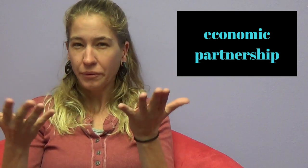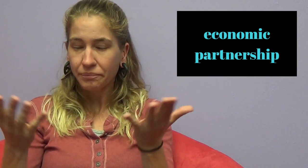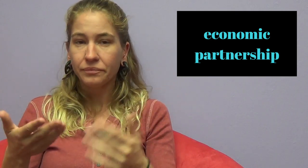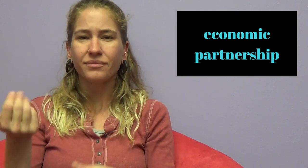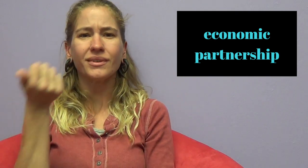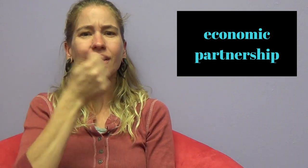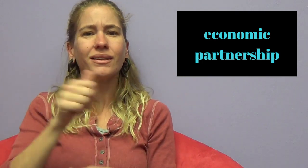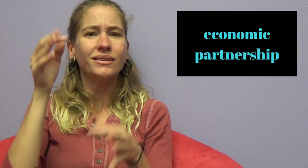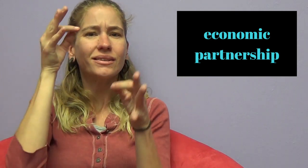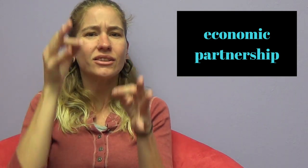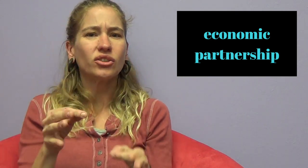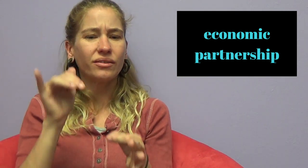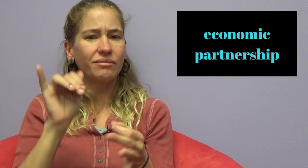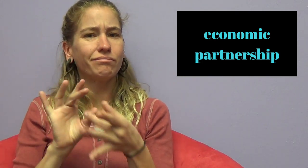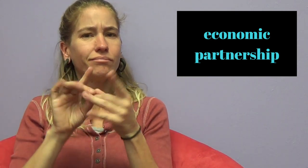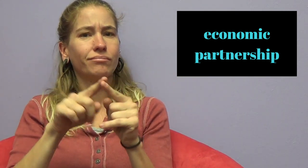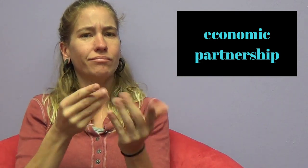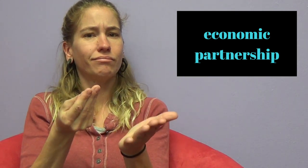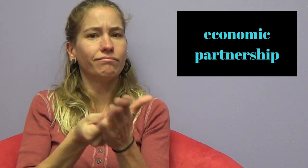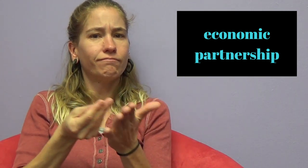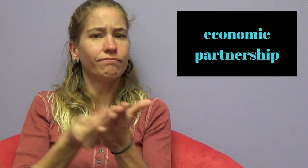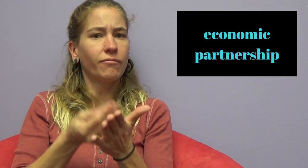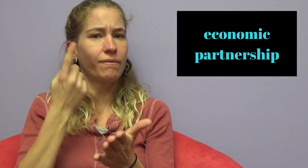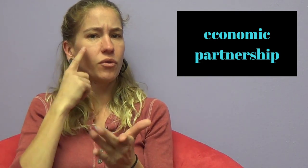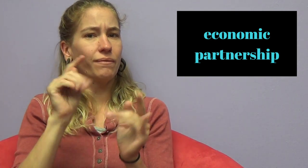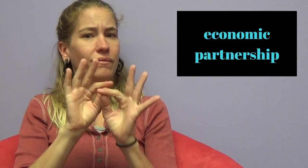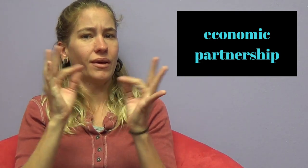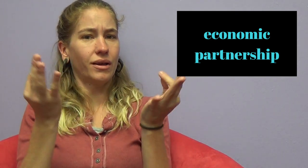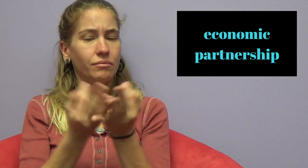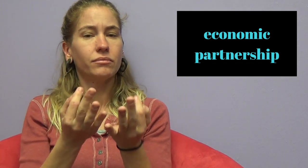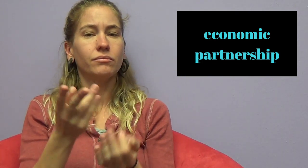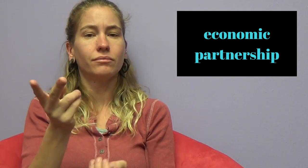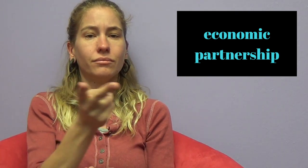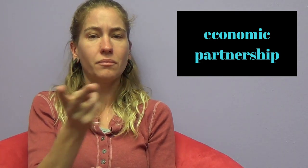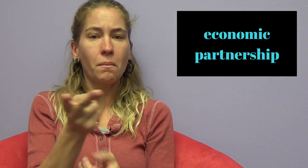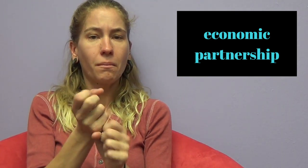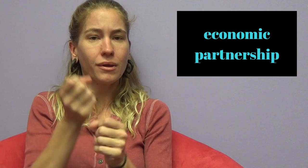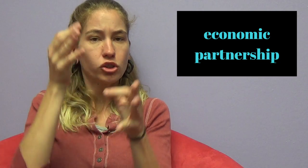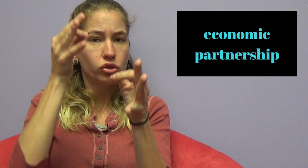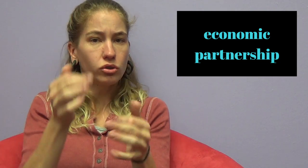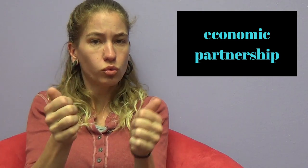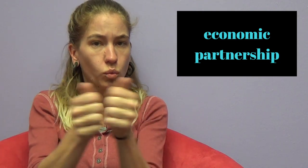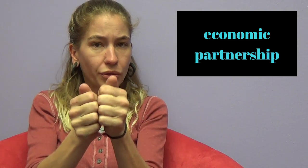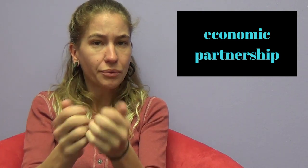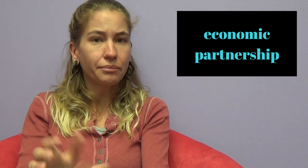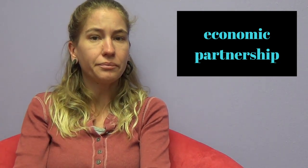It means any decision that is related to finances for the family, both of you make the decision together.